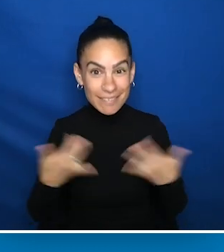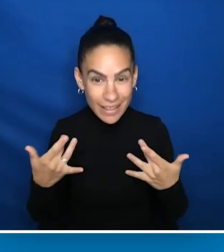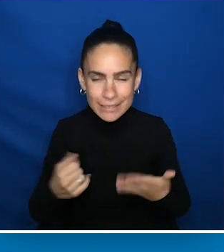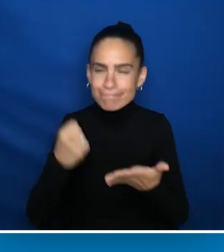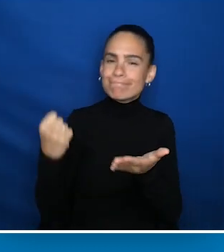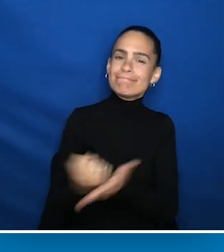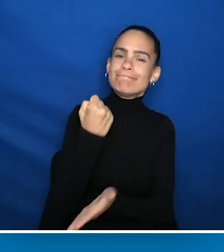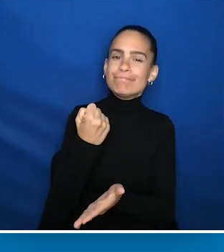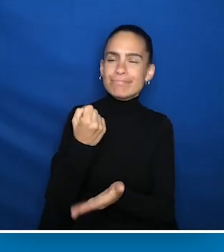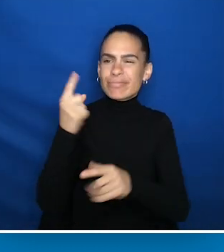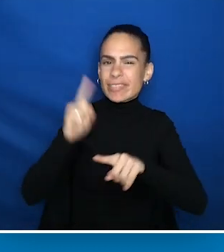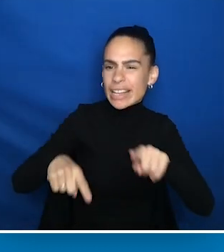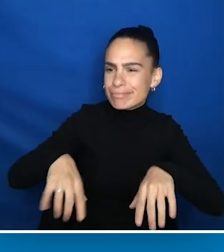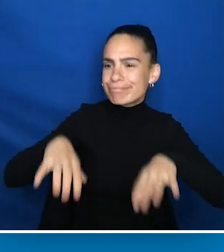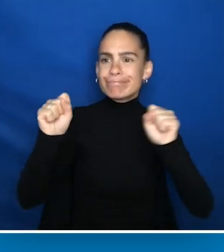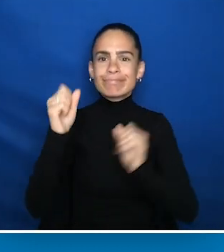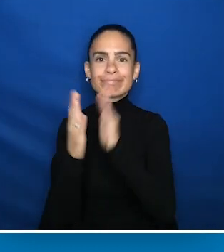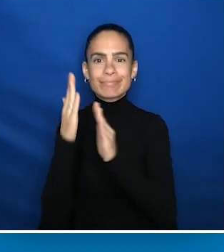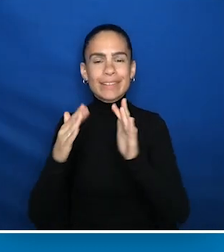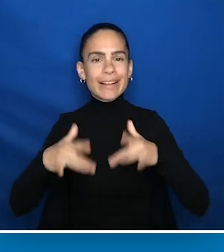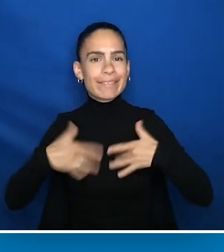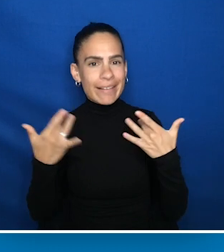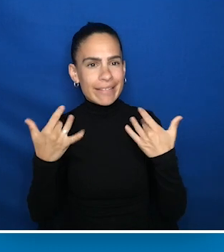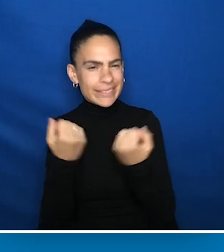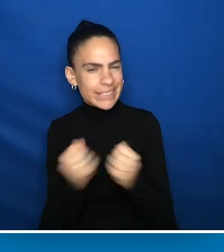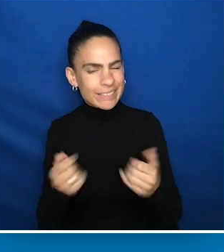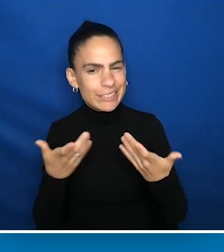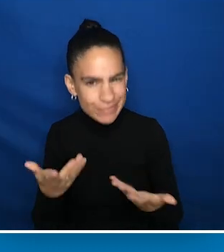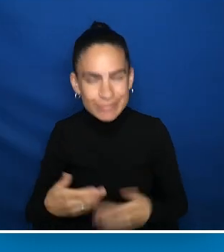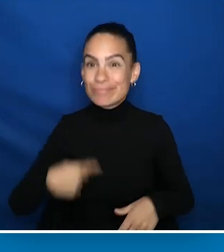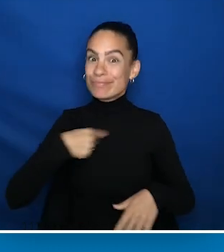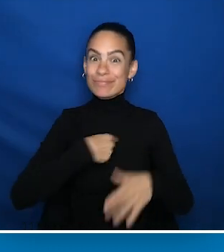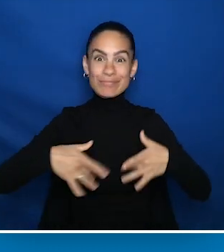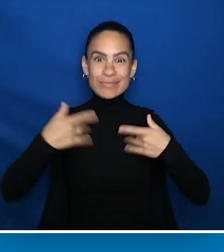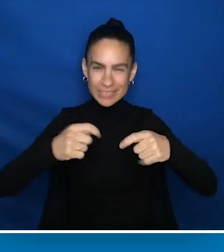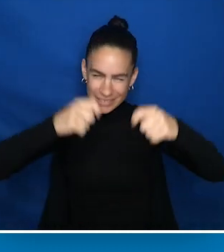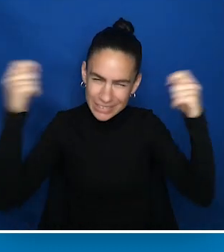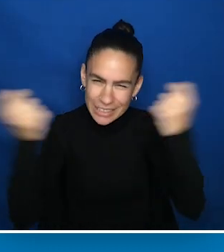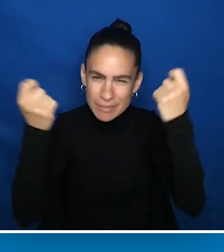While we are disheartened we could not safely hold an in-person event, we are delighted to still celebrate those who are